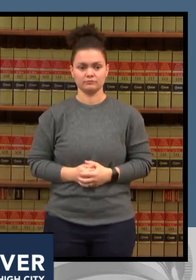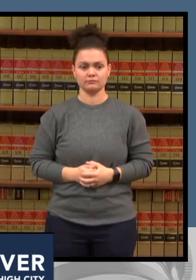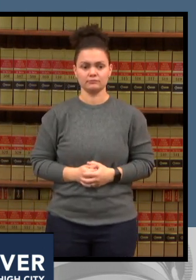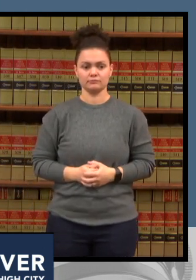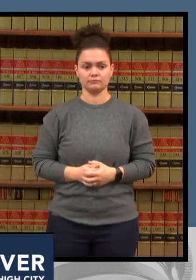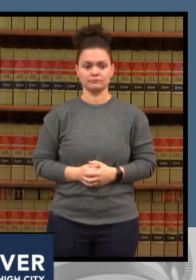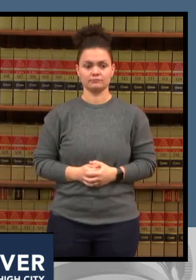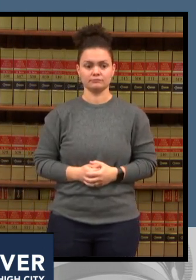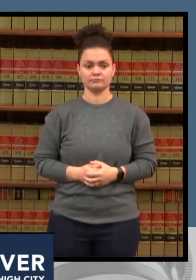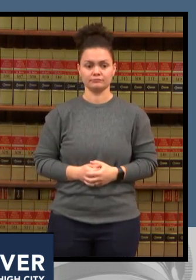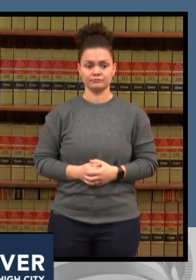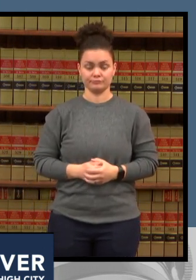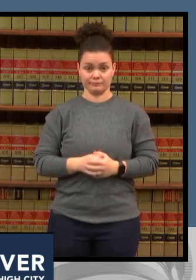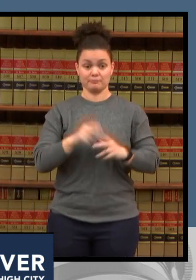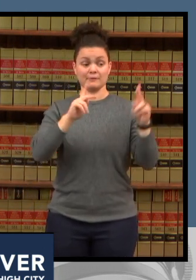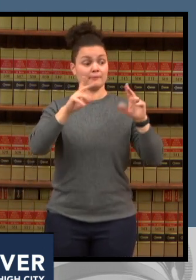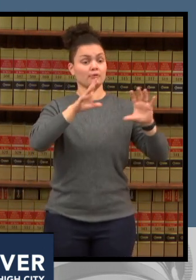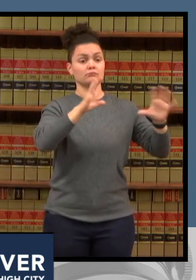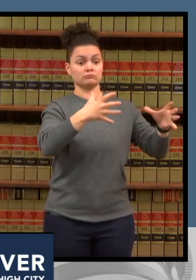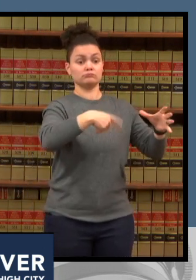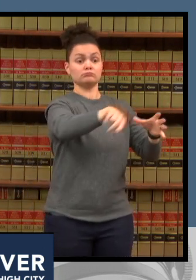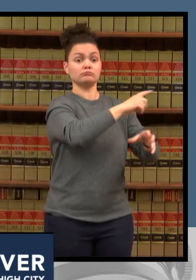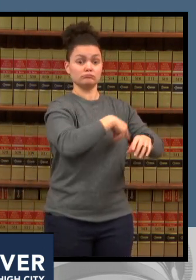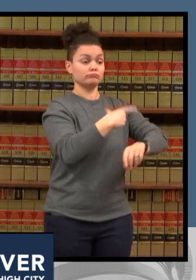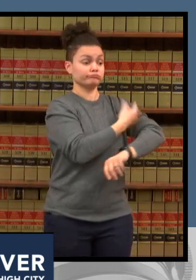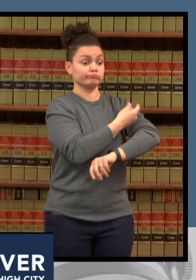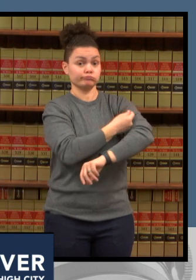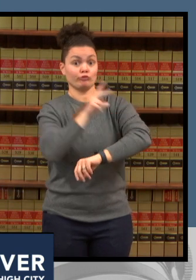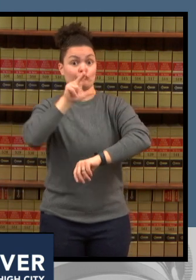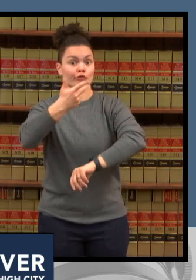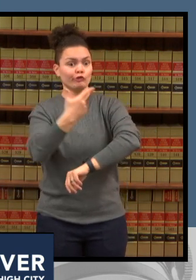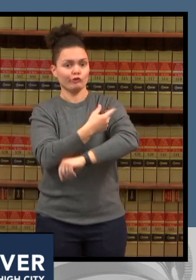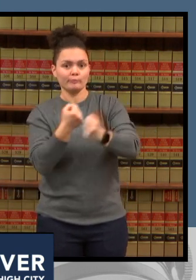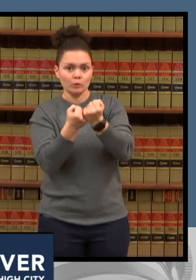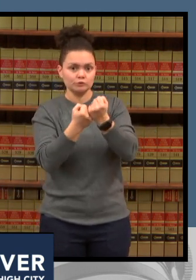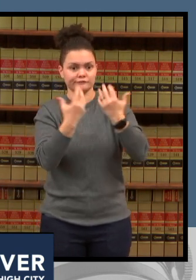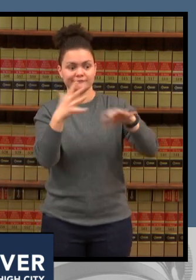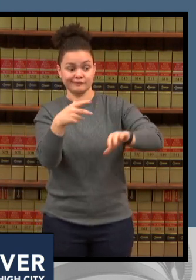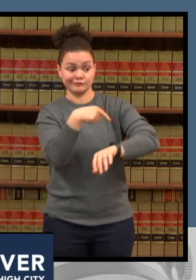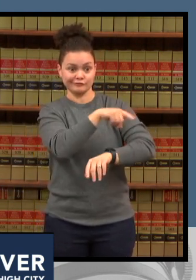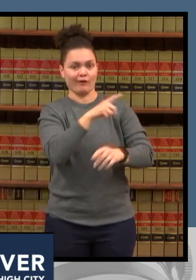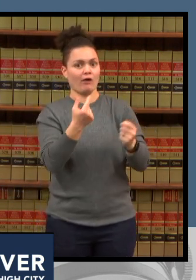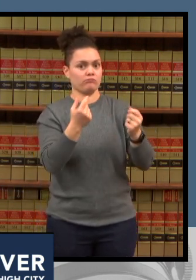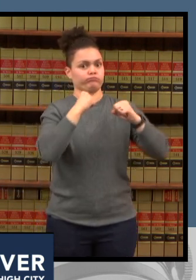have excellent protection against symptomatic infection and serious illness please do your